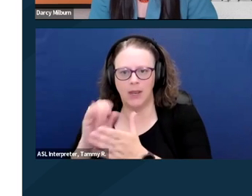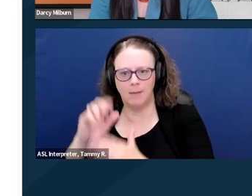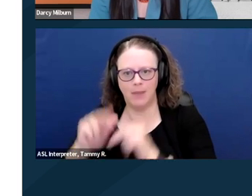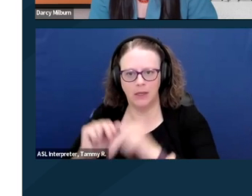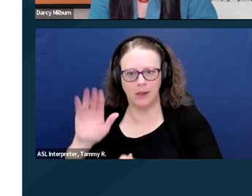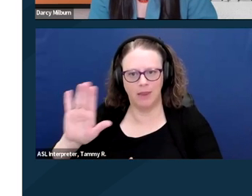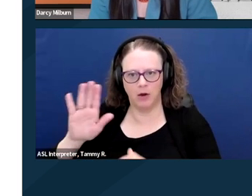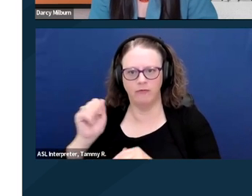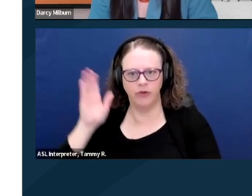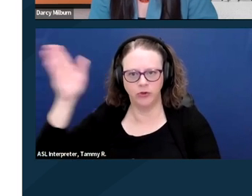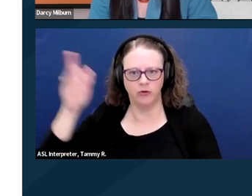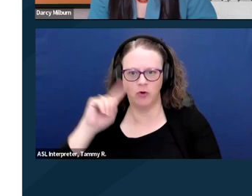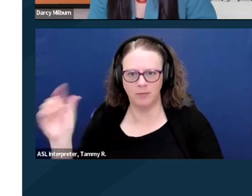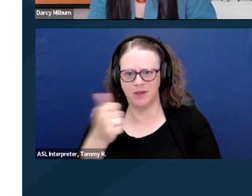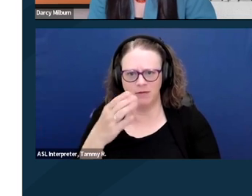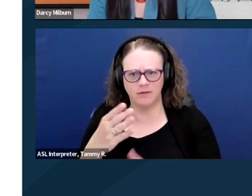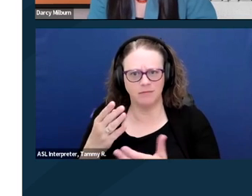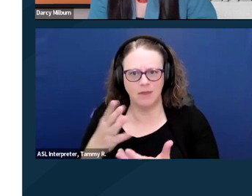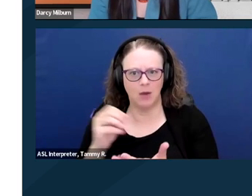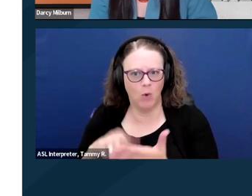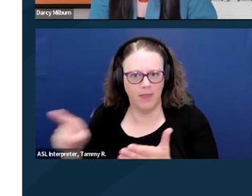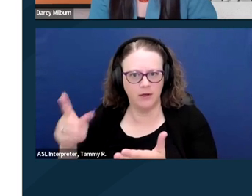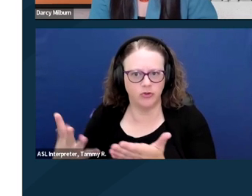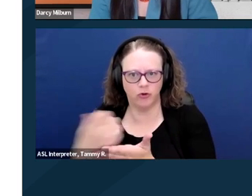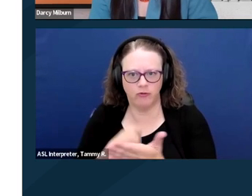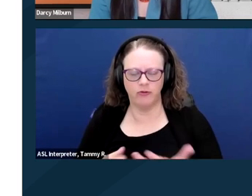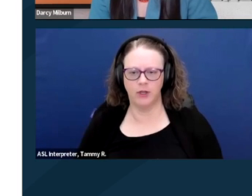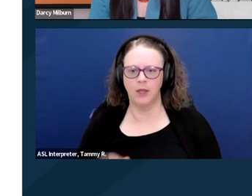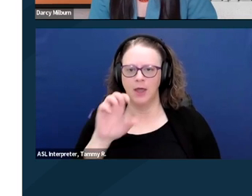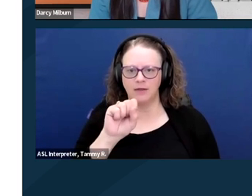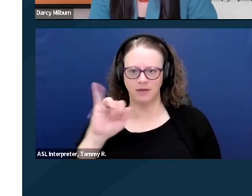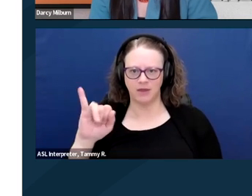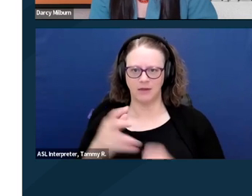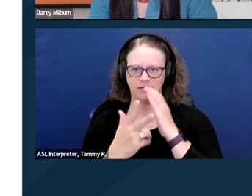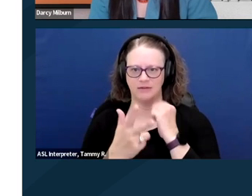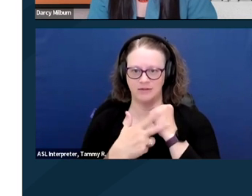for themselves and that they deserve. The SSI Savings Penalty Elimination Act